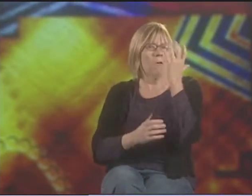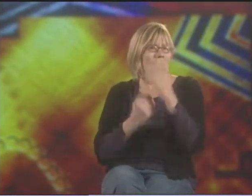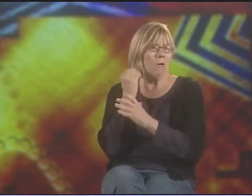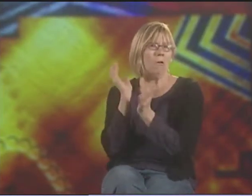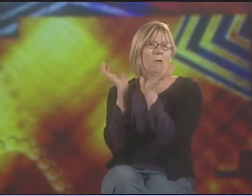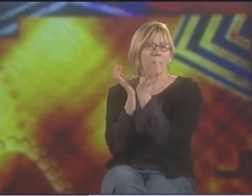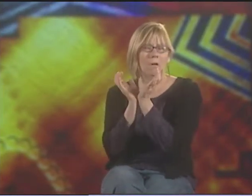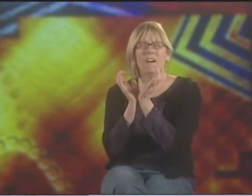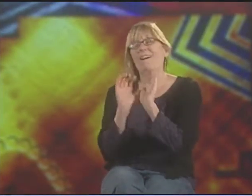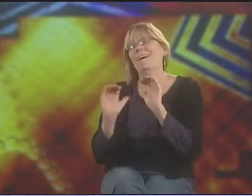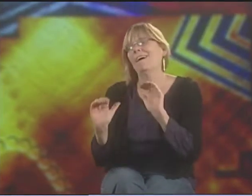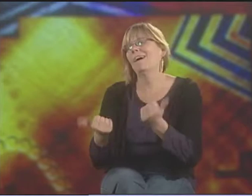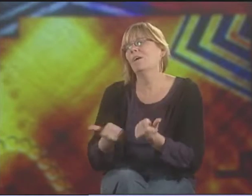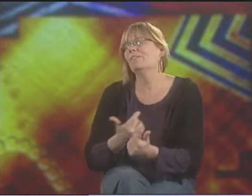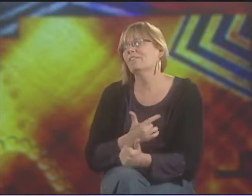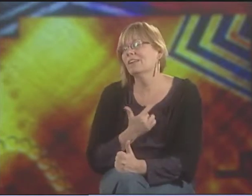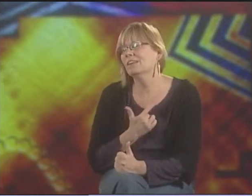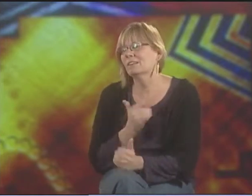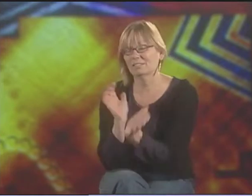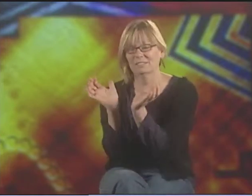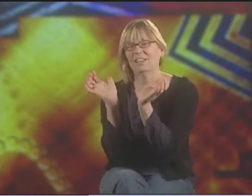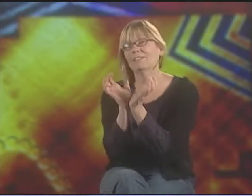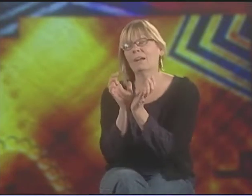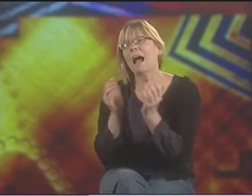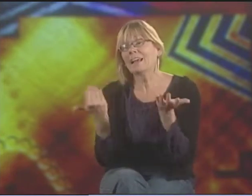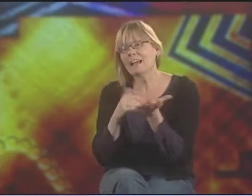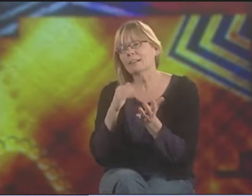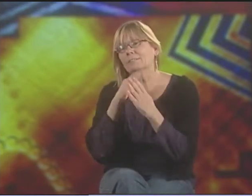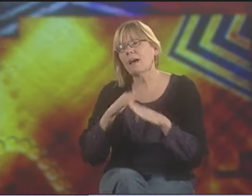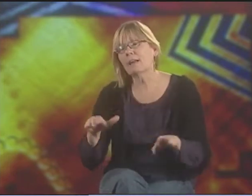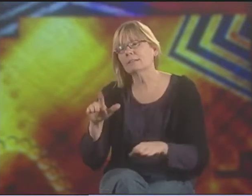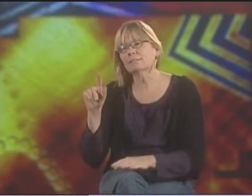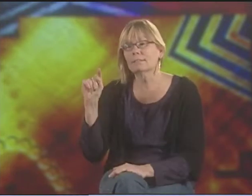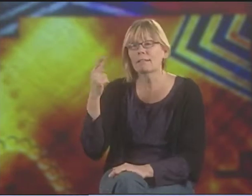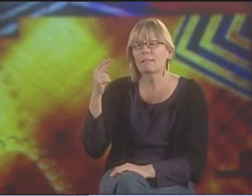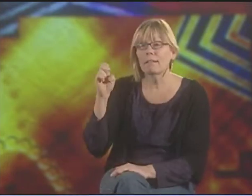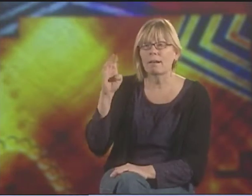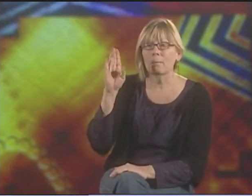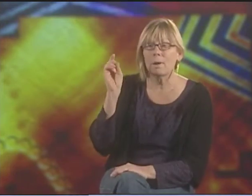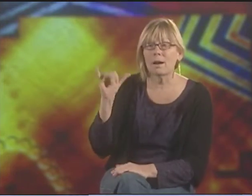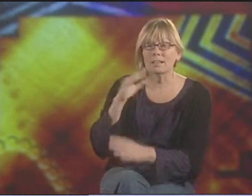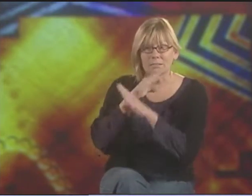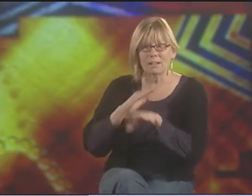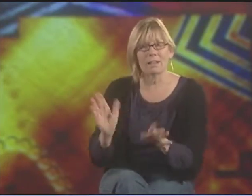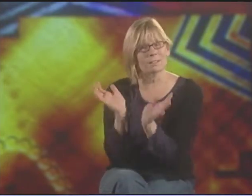HE GETS PUNISHED BY PUTTING HIS HANDS IN MITTS AND TIED TOGETHER. AND AGAIN,